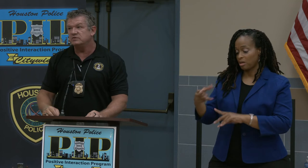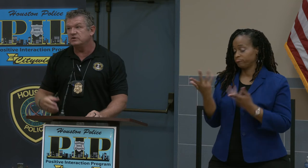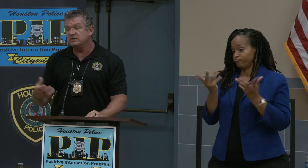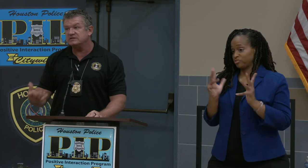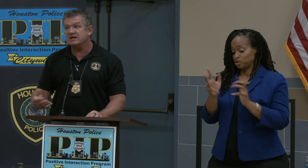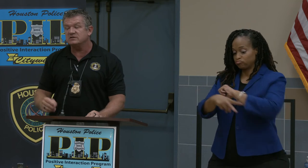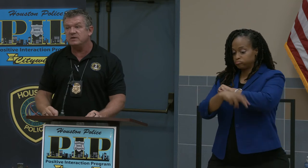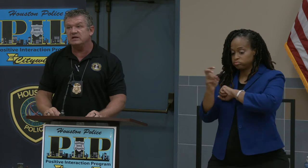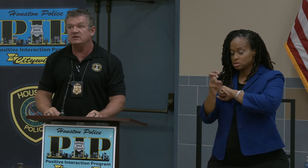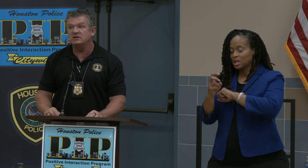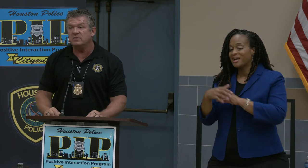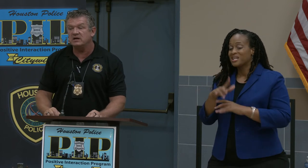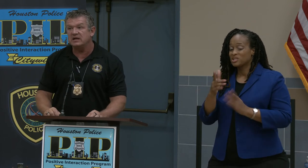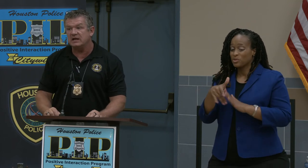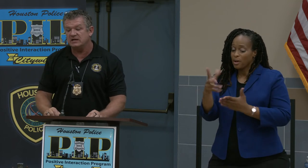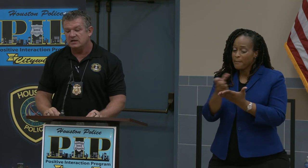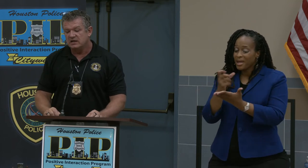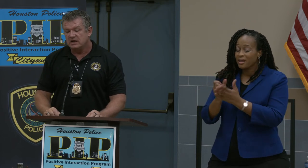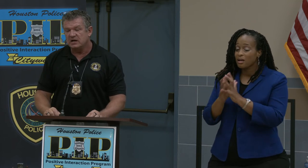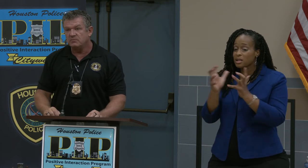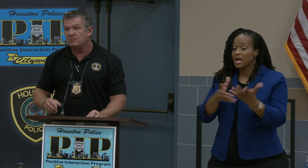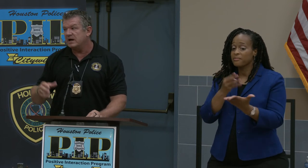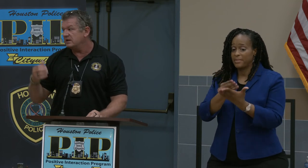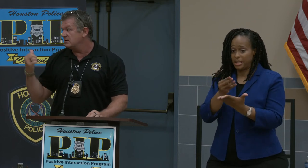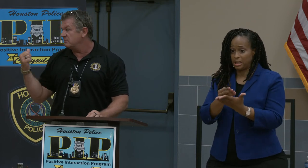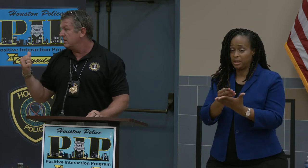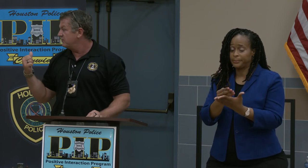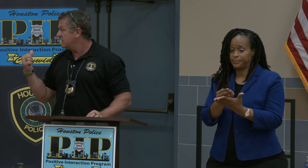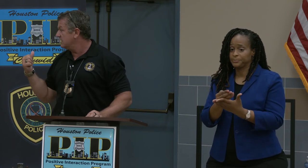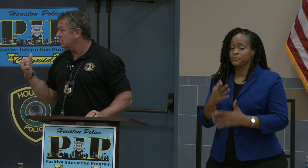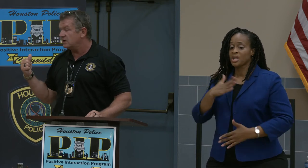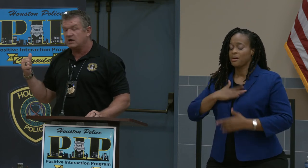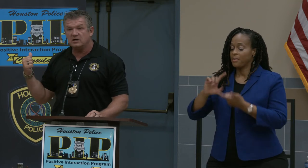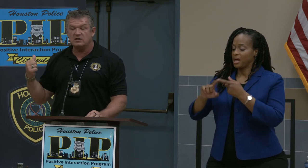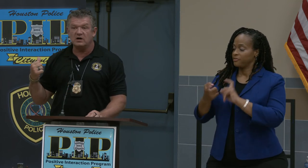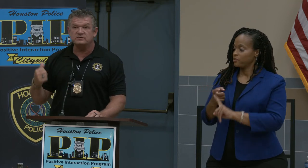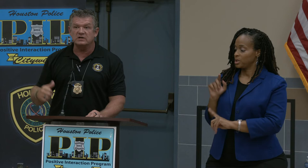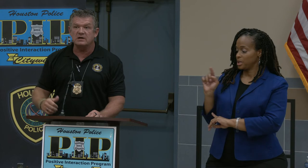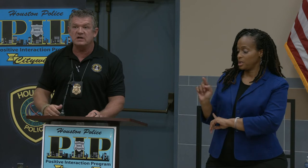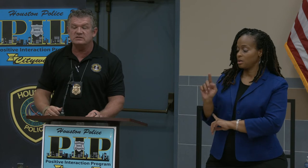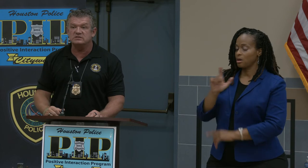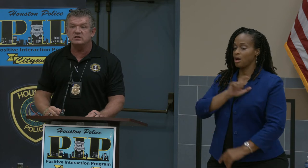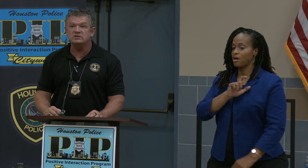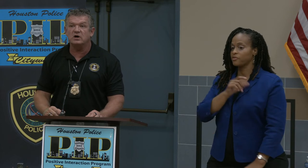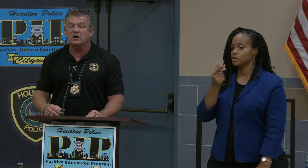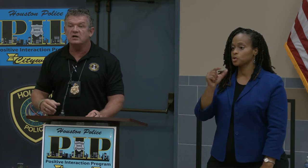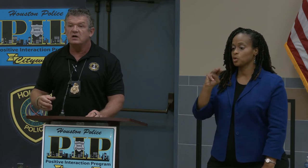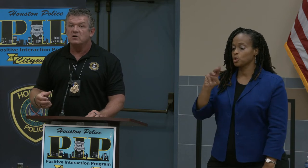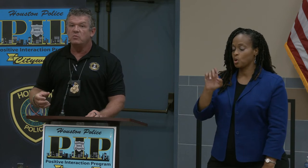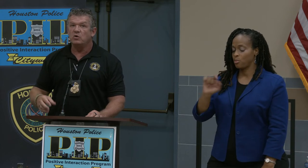So these guys are making good money at it. My friend here officer Gamez is going to talk more